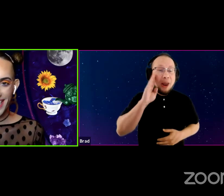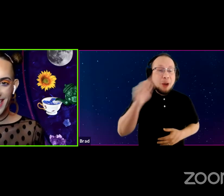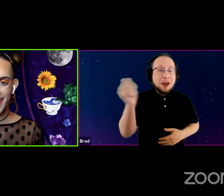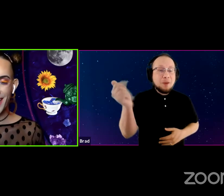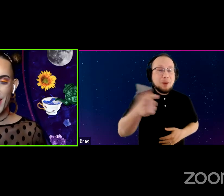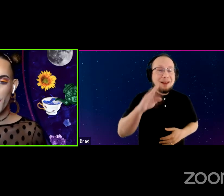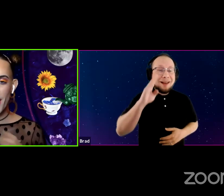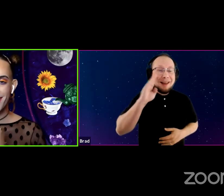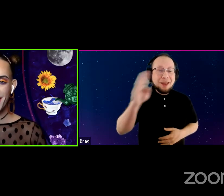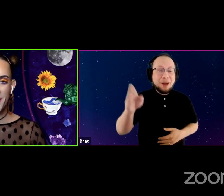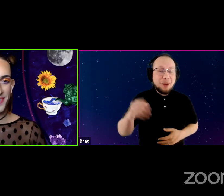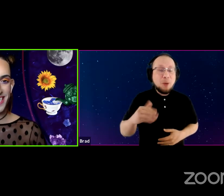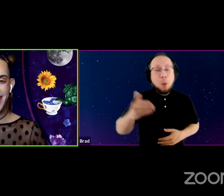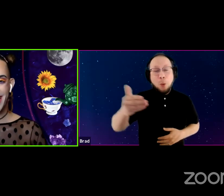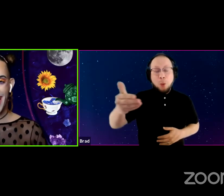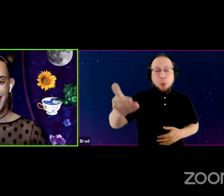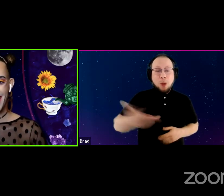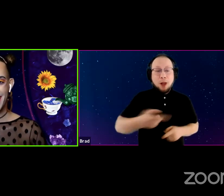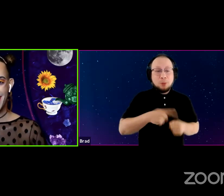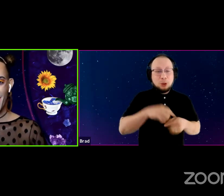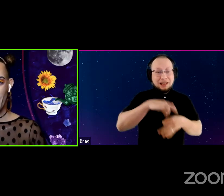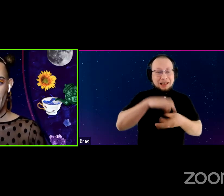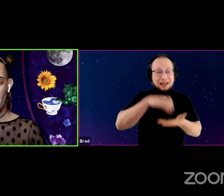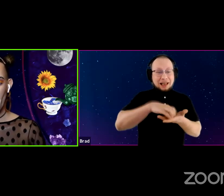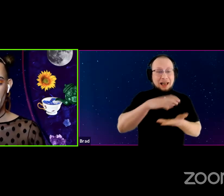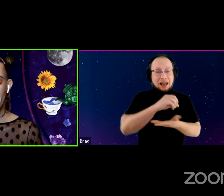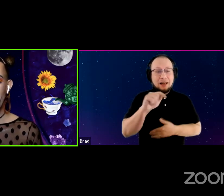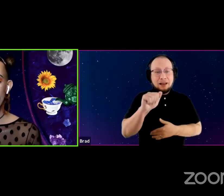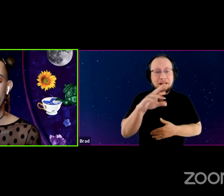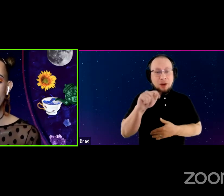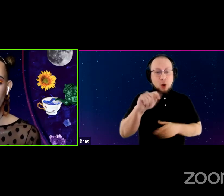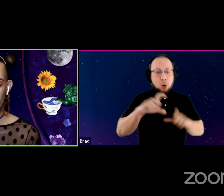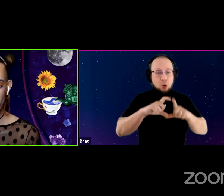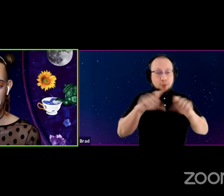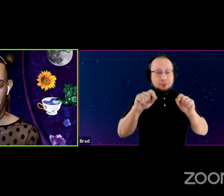Welcome to Teacakes and Tarot, my name is a Will Wilhelm.